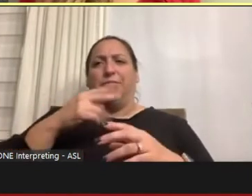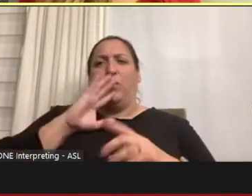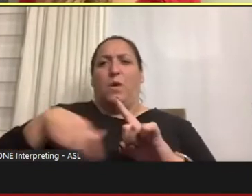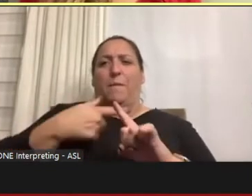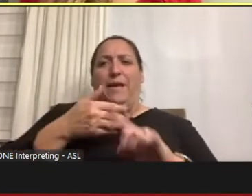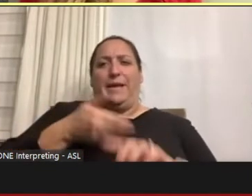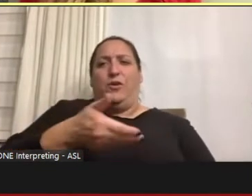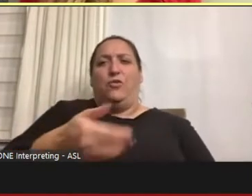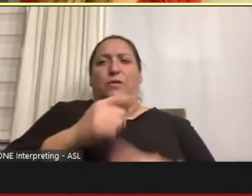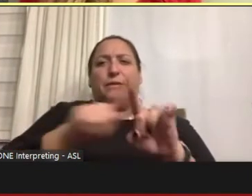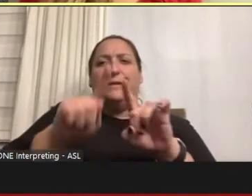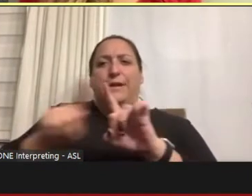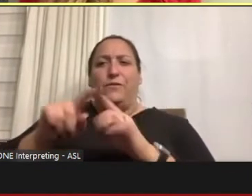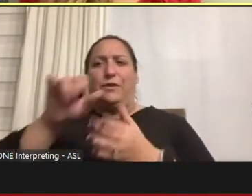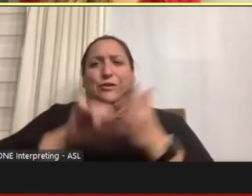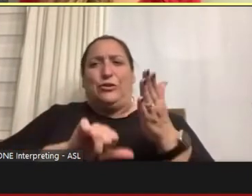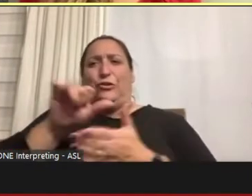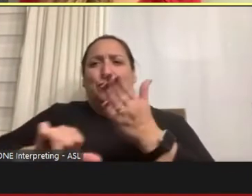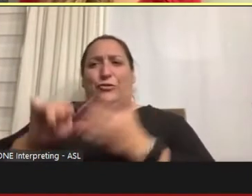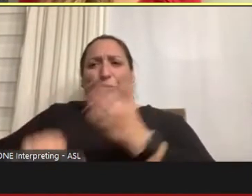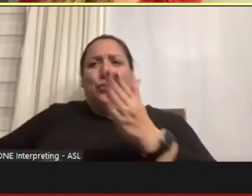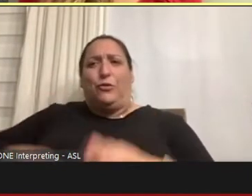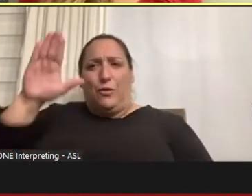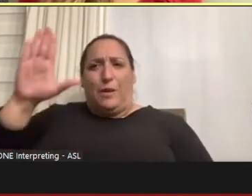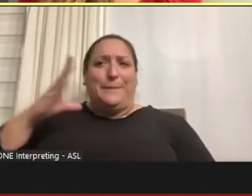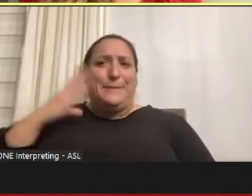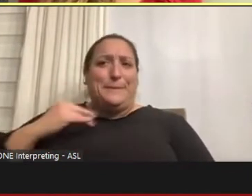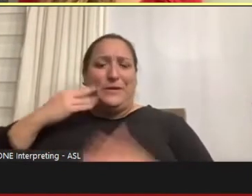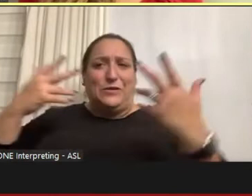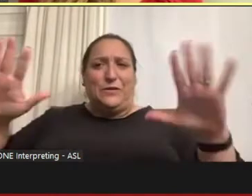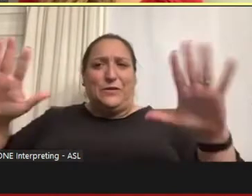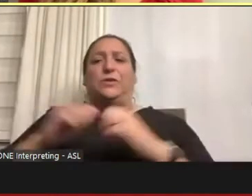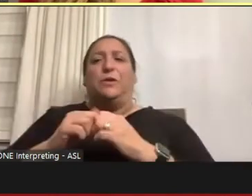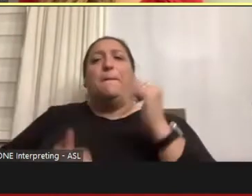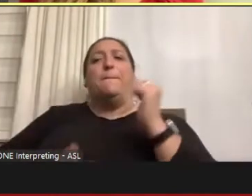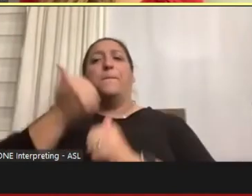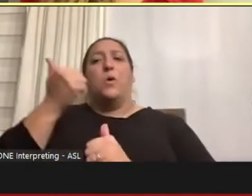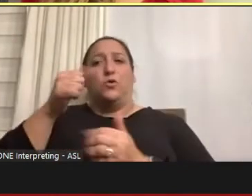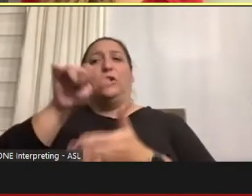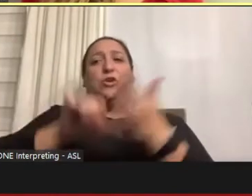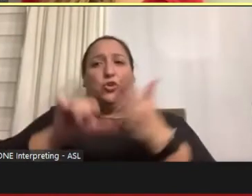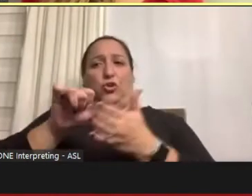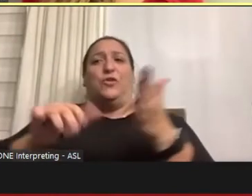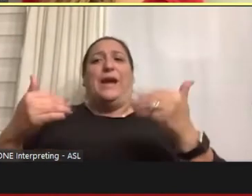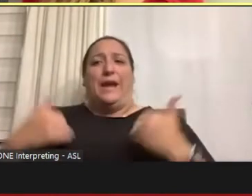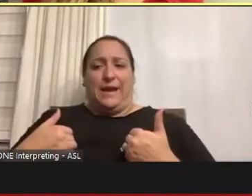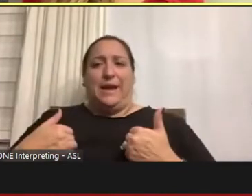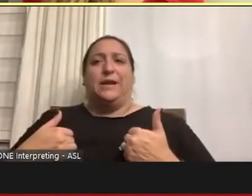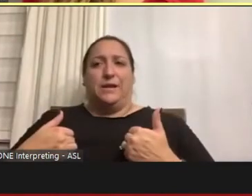procedures going on and the majority of the procedures that I had were these men lengthening